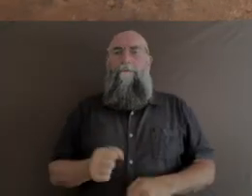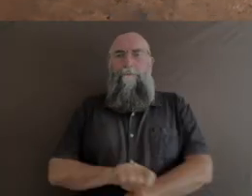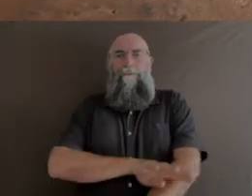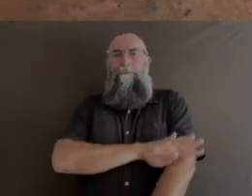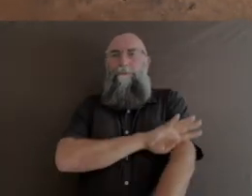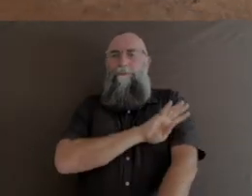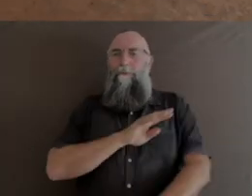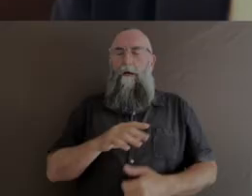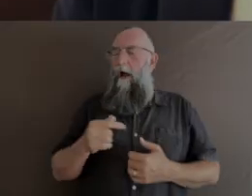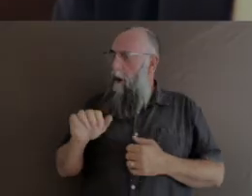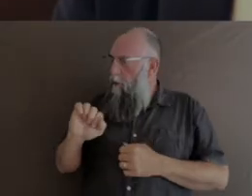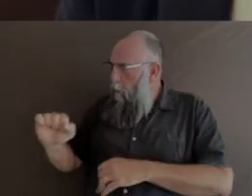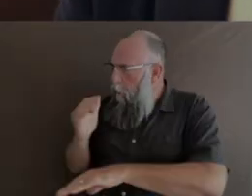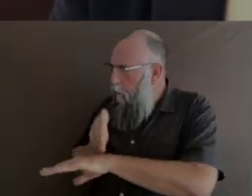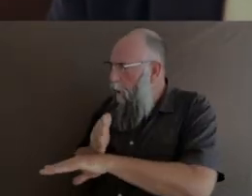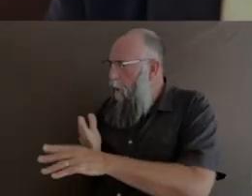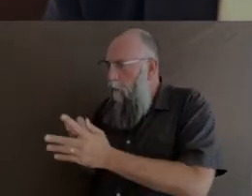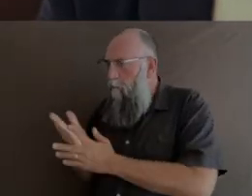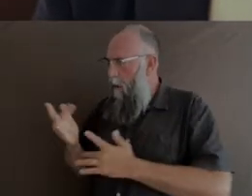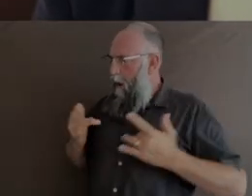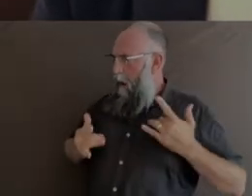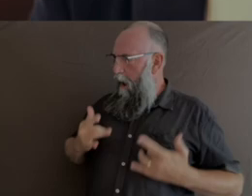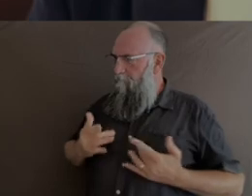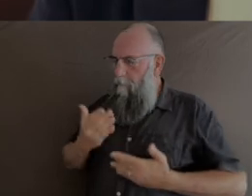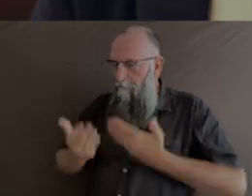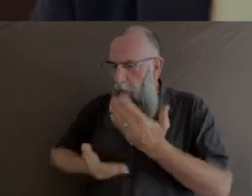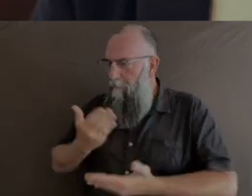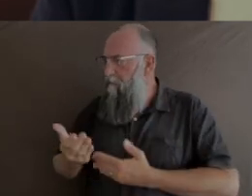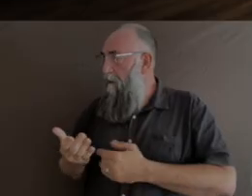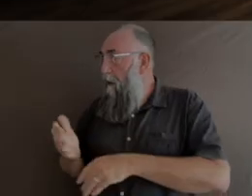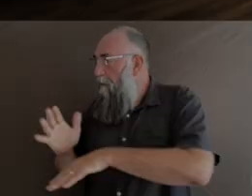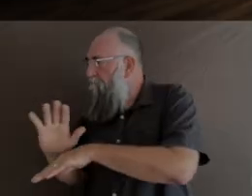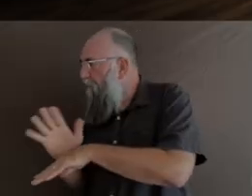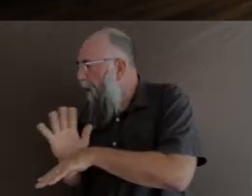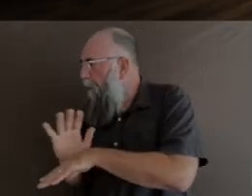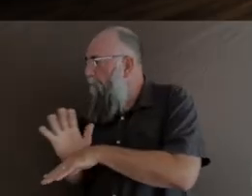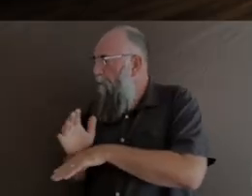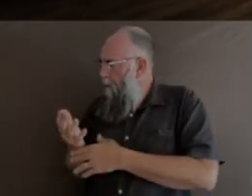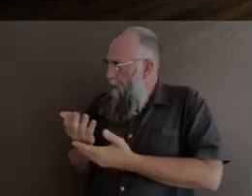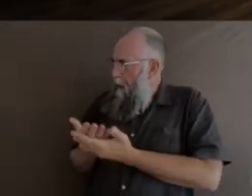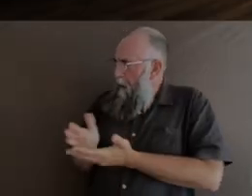both in life performance and through film, is in the idea of portraiture. Where does this interest in portraiture come